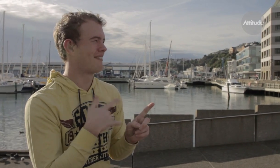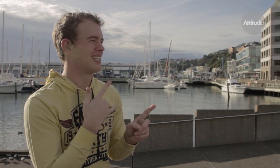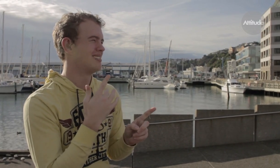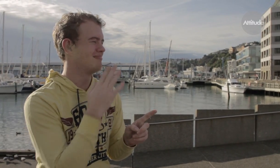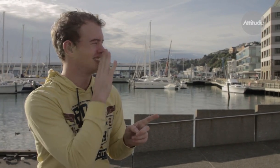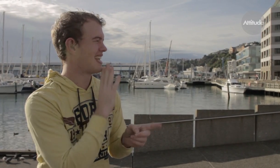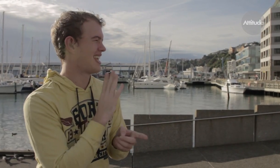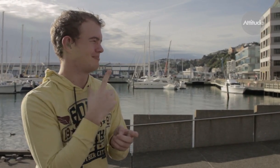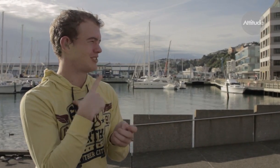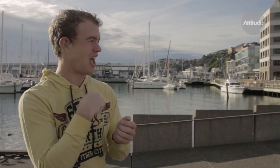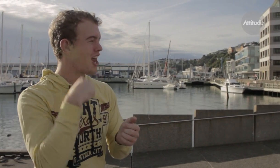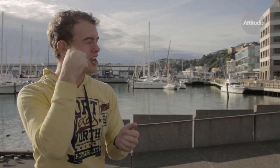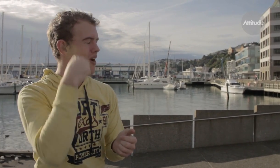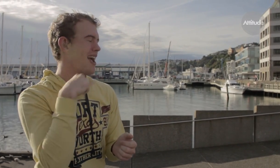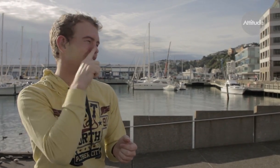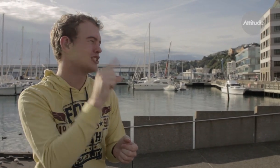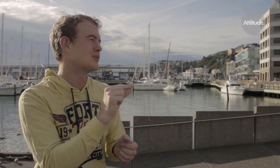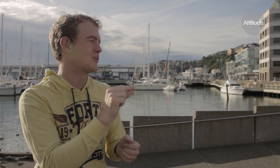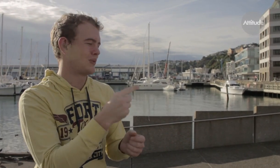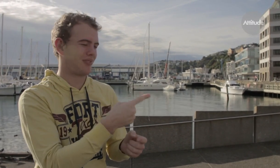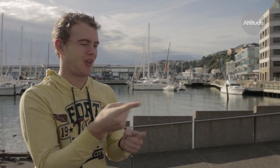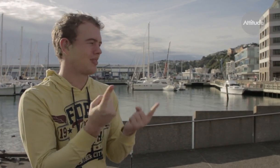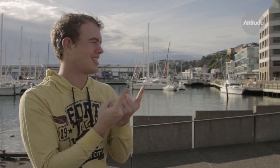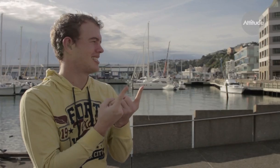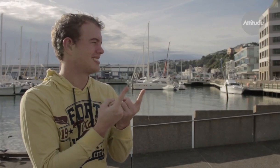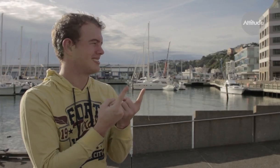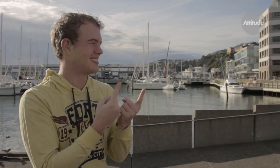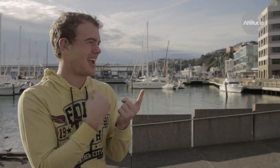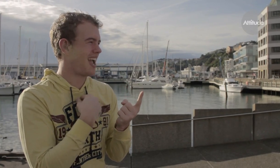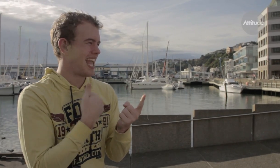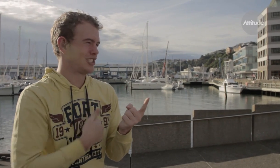I know I could do these things and enjoy doing those things - I’m an active person. When